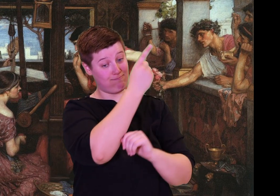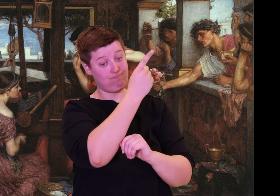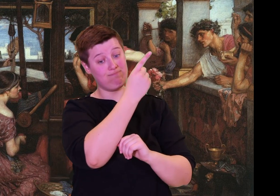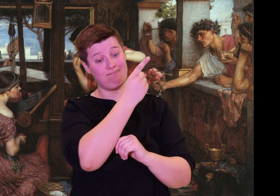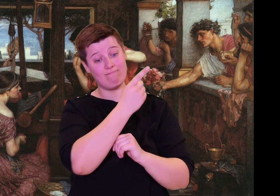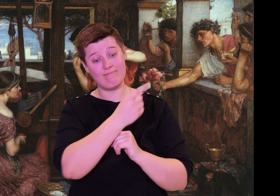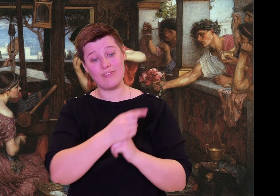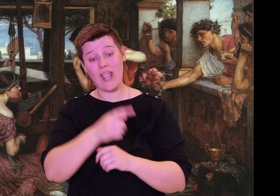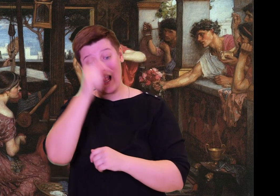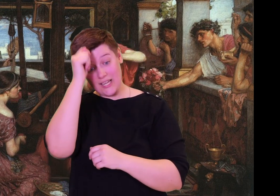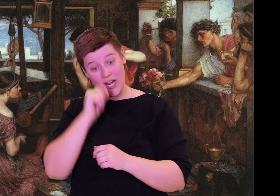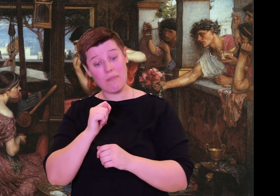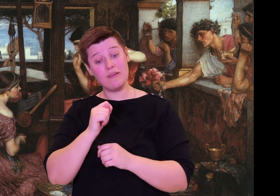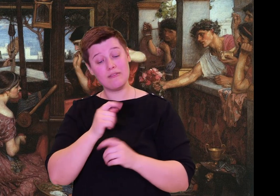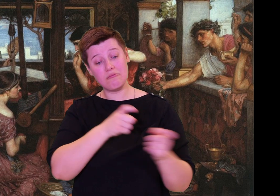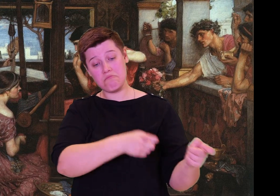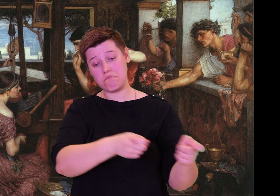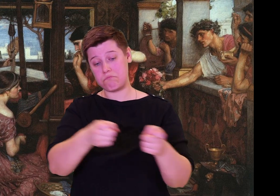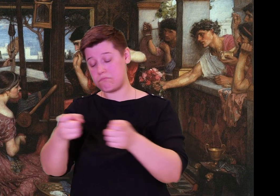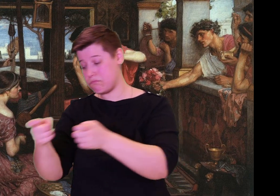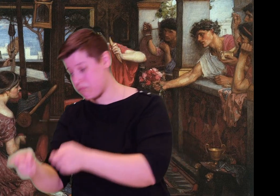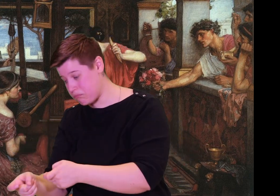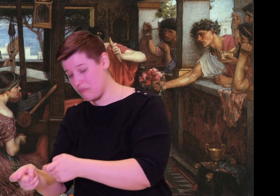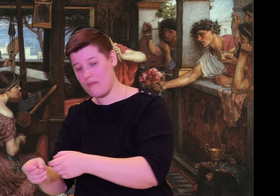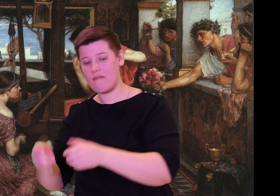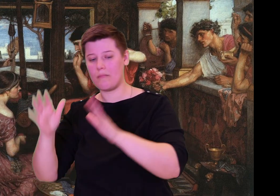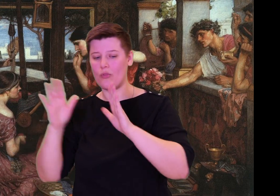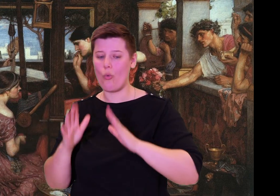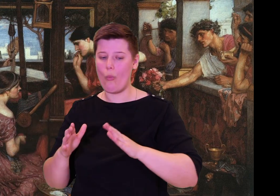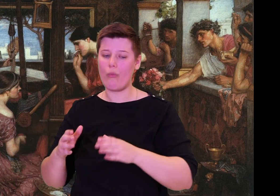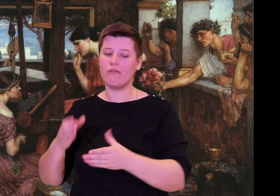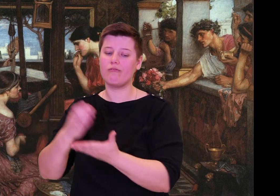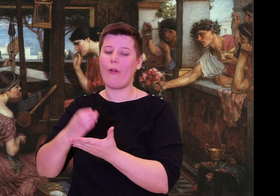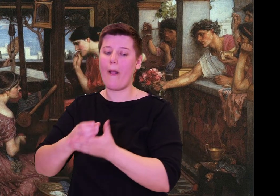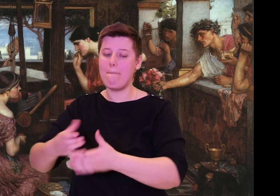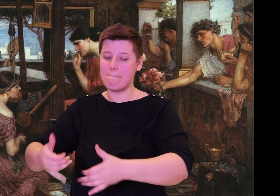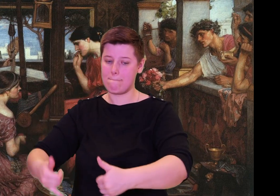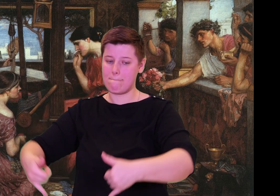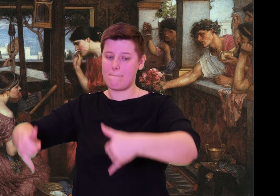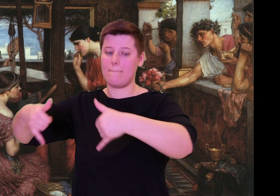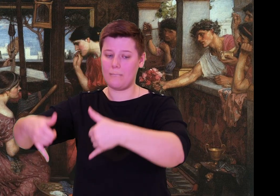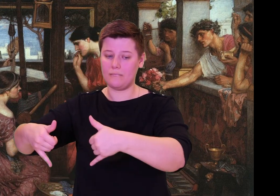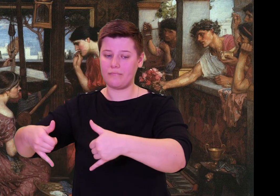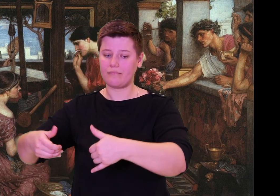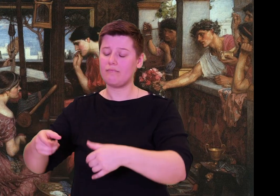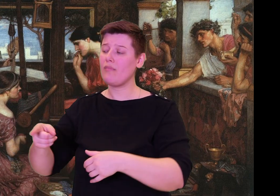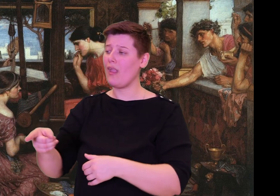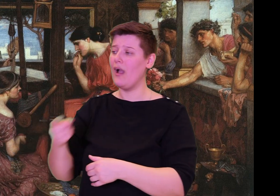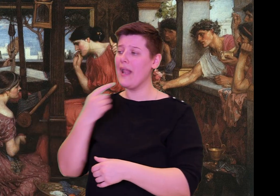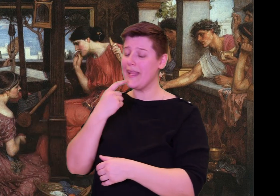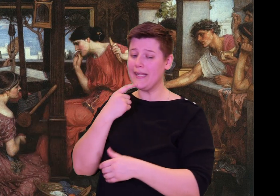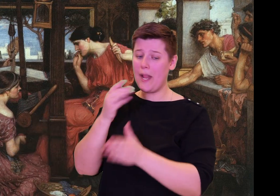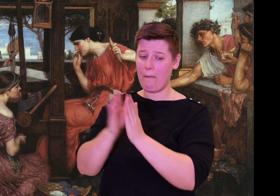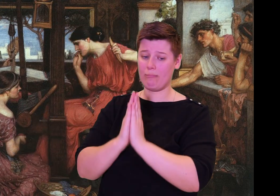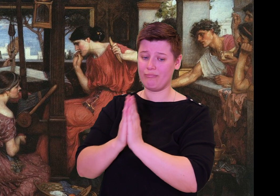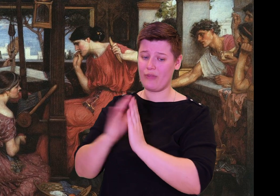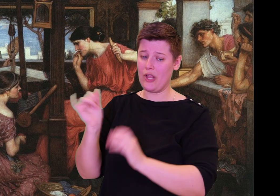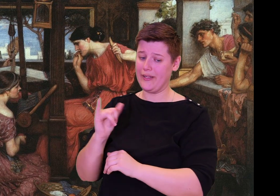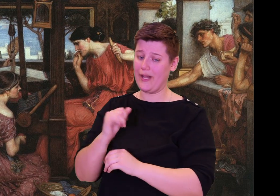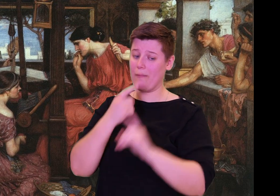succeed, and may we come home safe again." She made her a prayer come true all by herself.